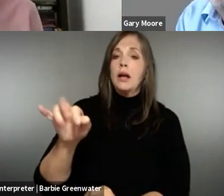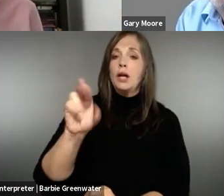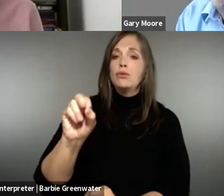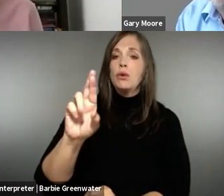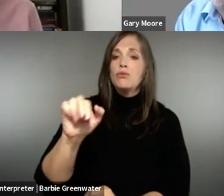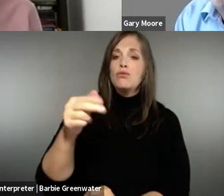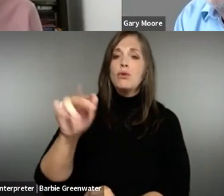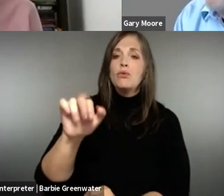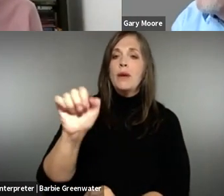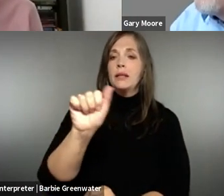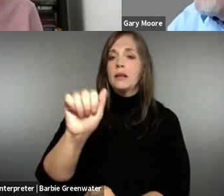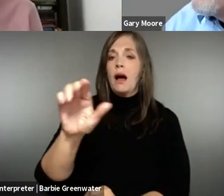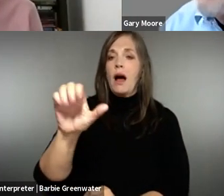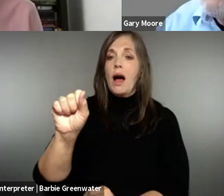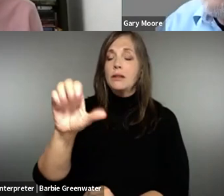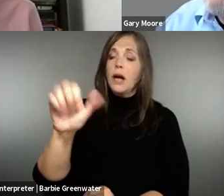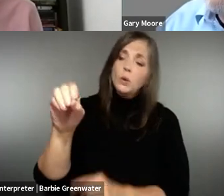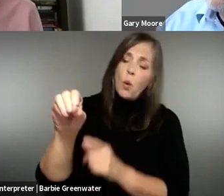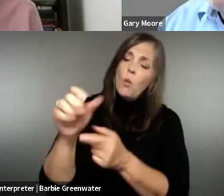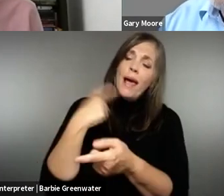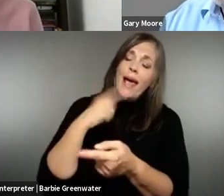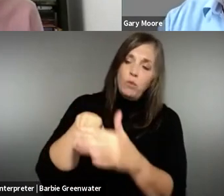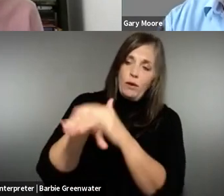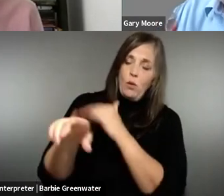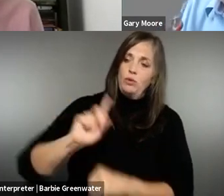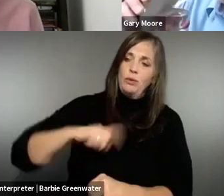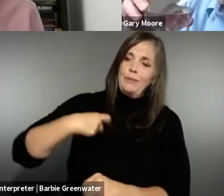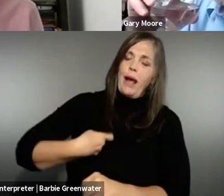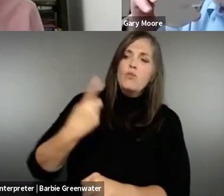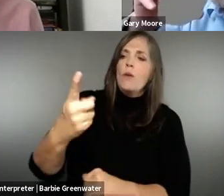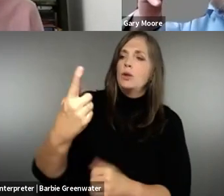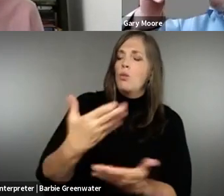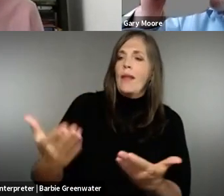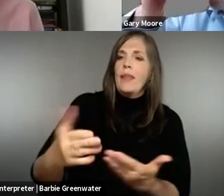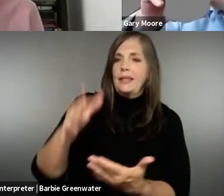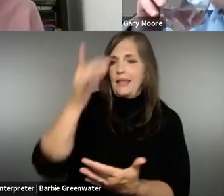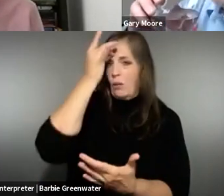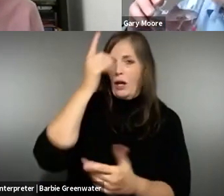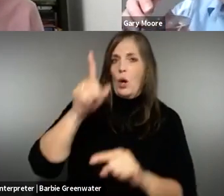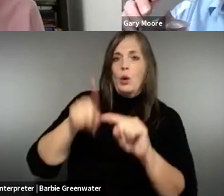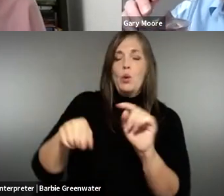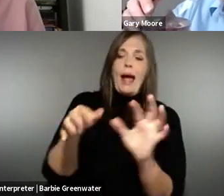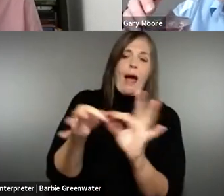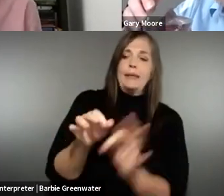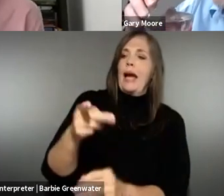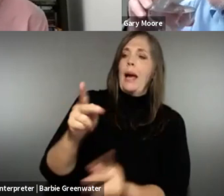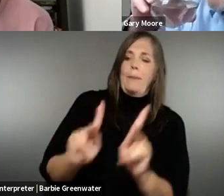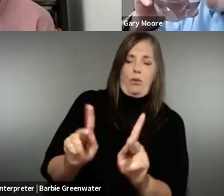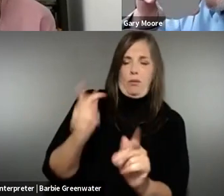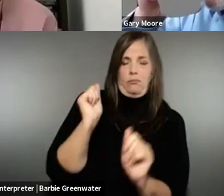So if we go to Spain, Alejandro , what's the Spanish take on this? What would be the most important